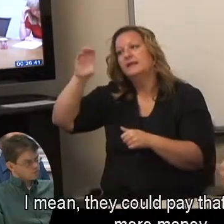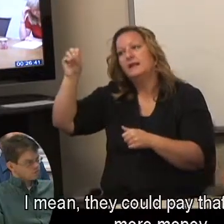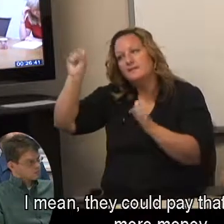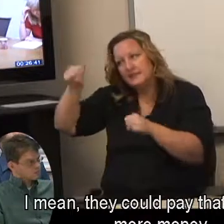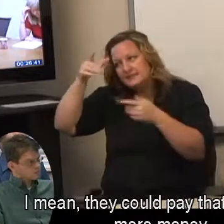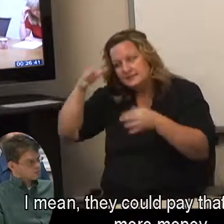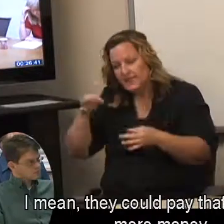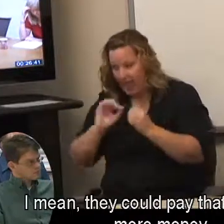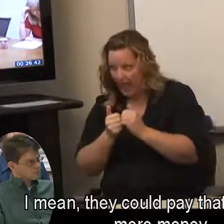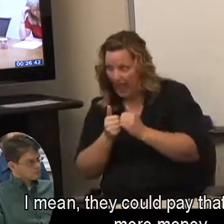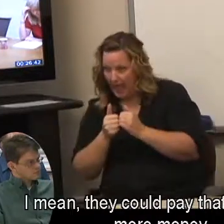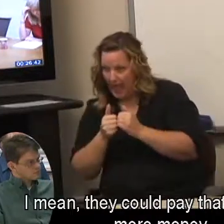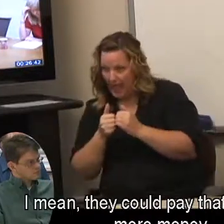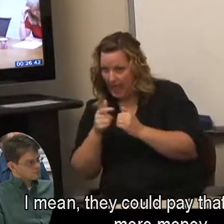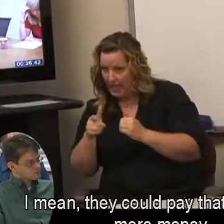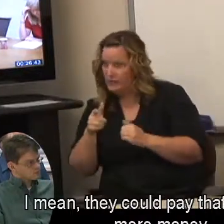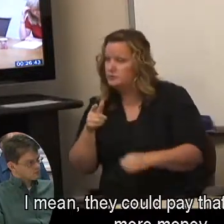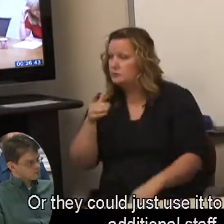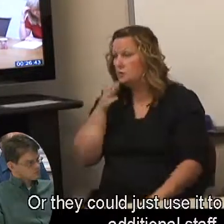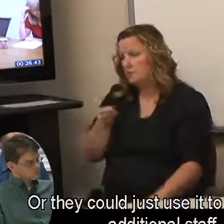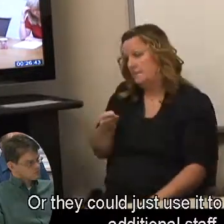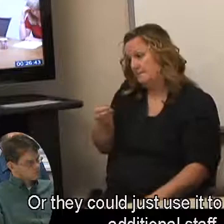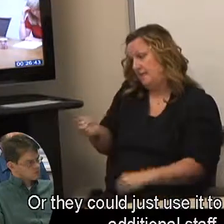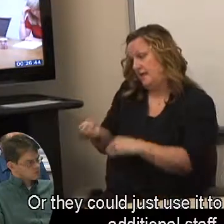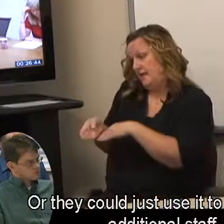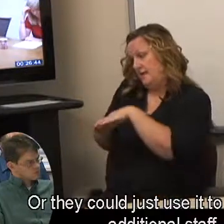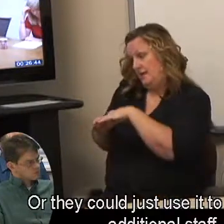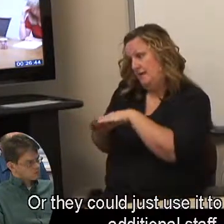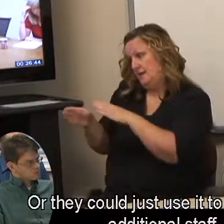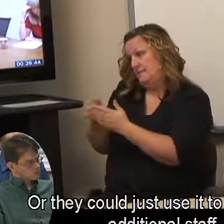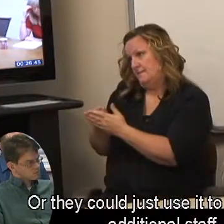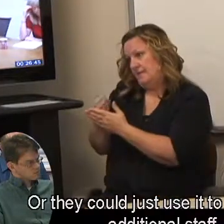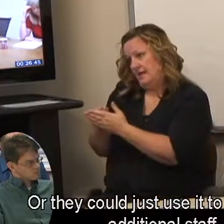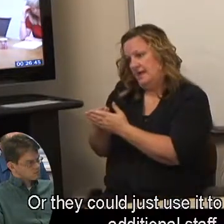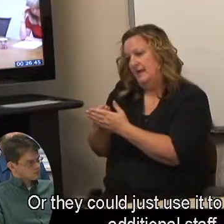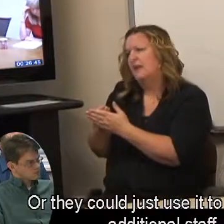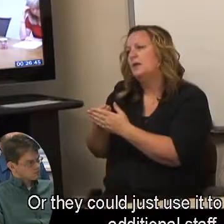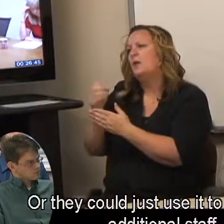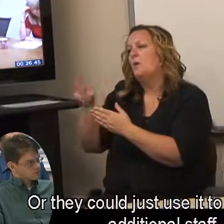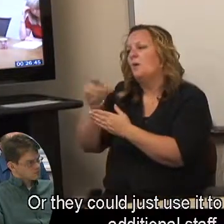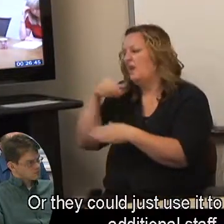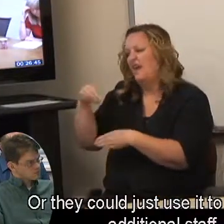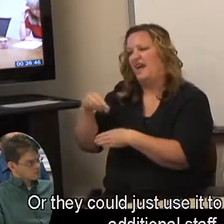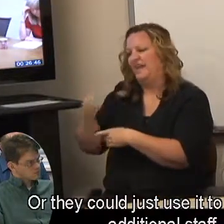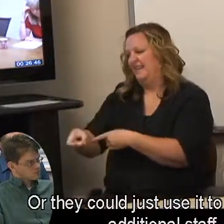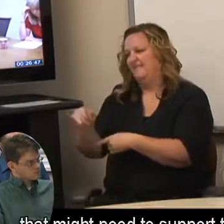I mean, they could pay that co-worker more money. Or they could just use it to off-set the additional staff